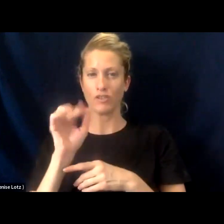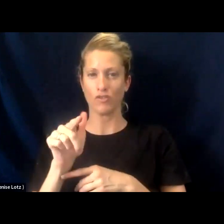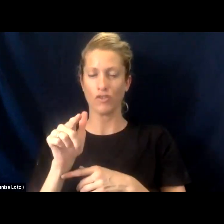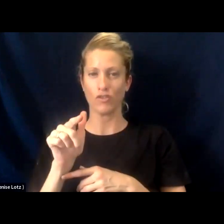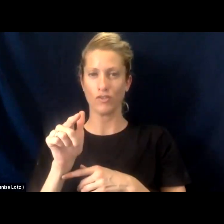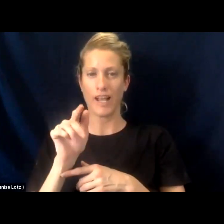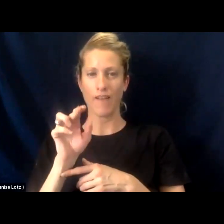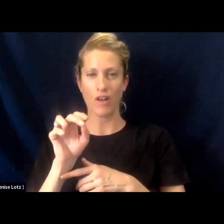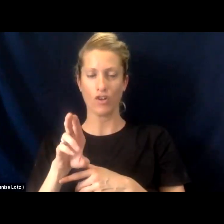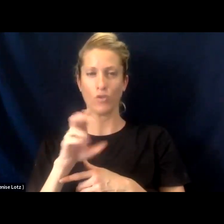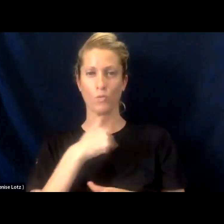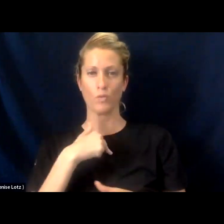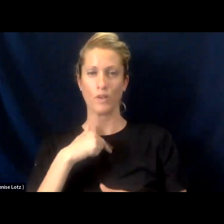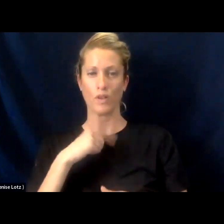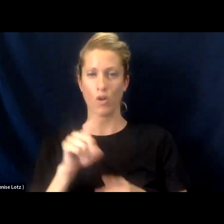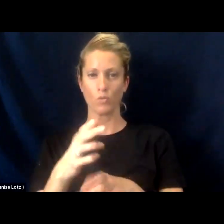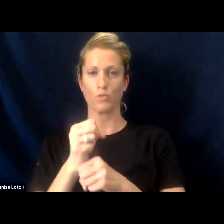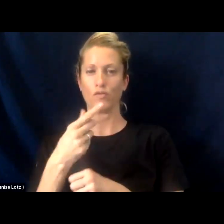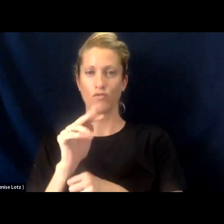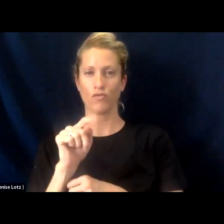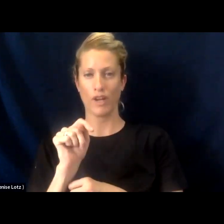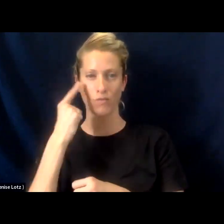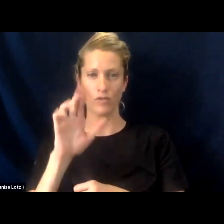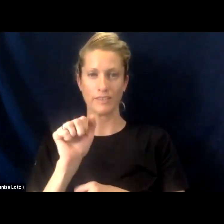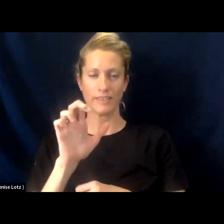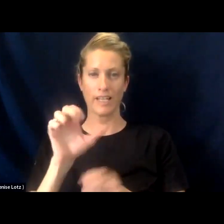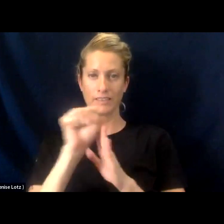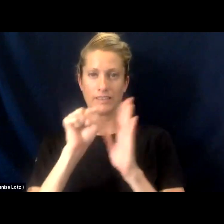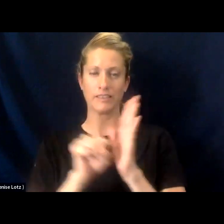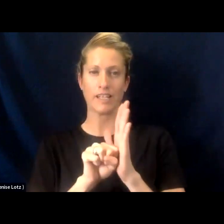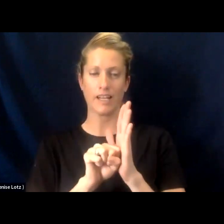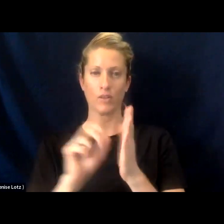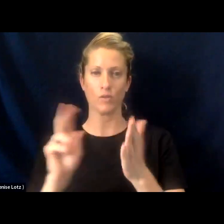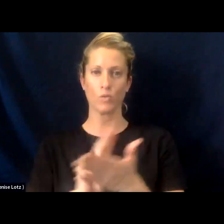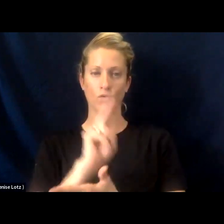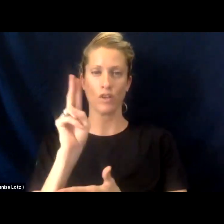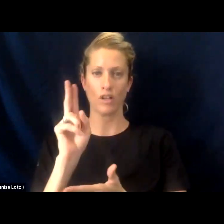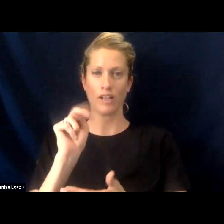have received a grant in partnership with Sacramento State University through the NTIA